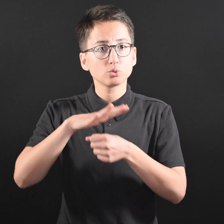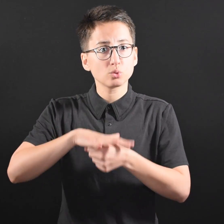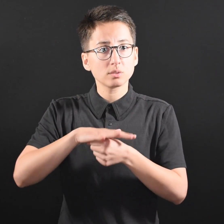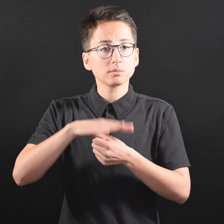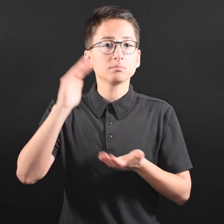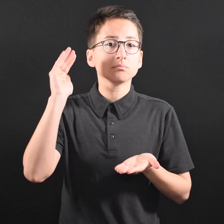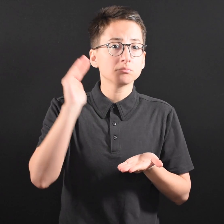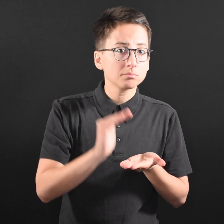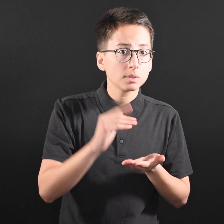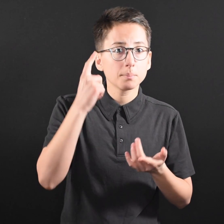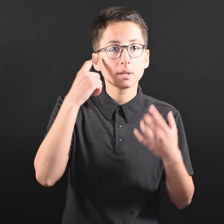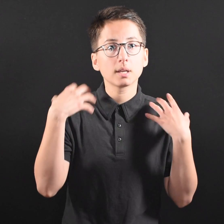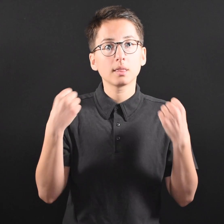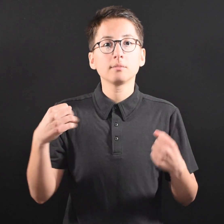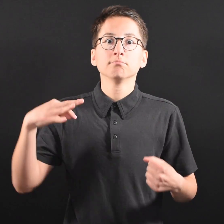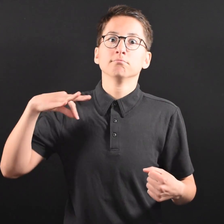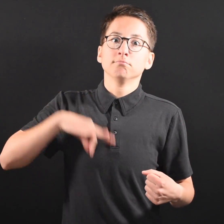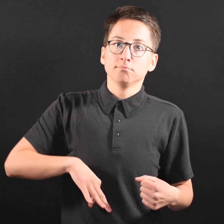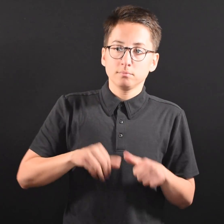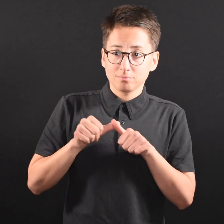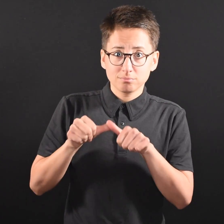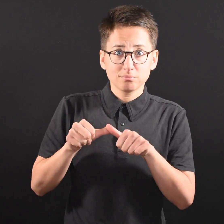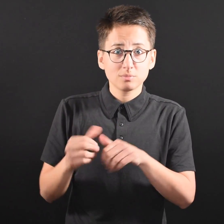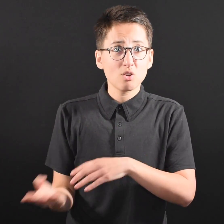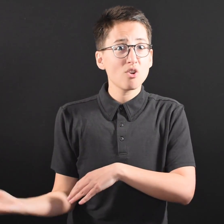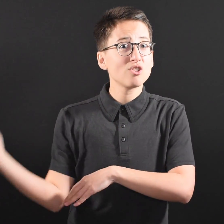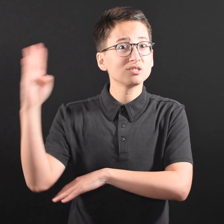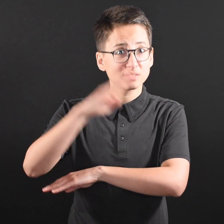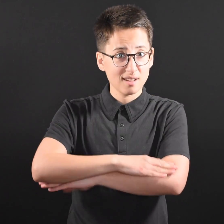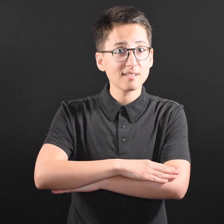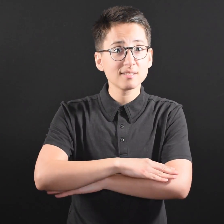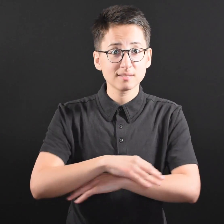of physical activity and exercise can last throughout the day.